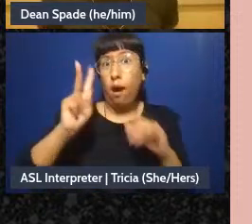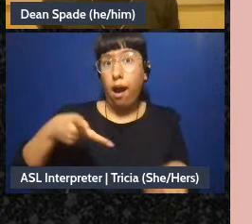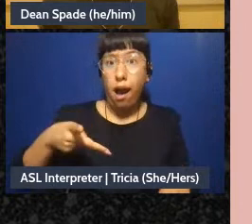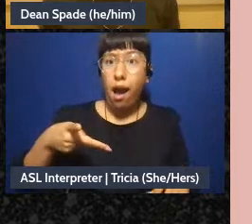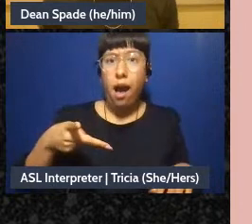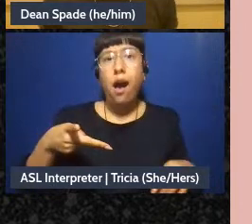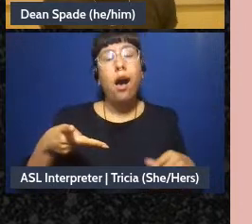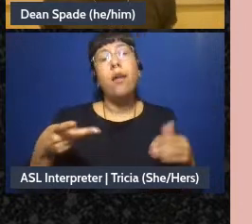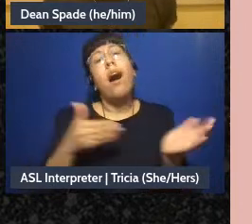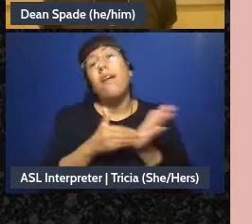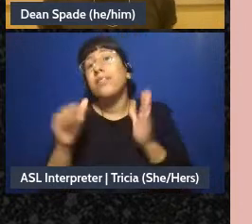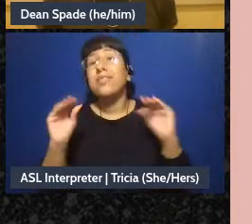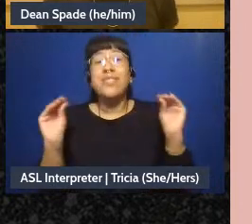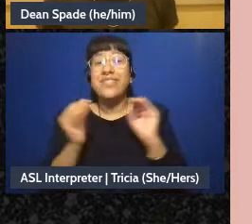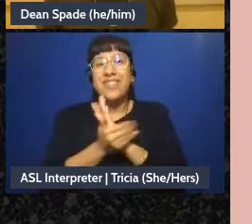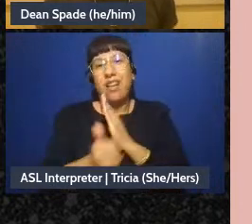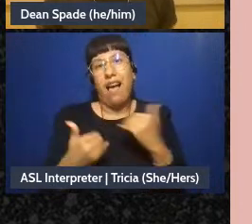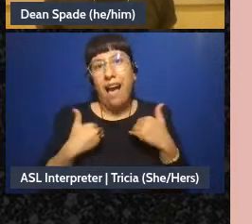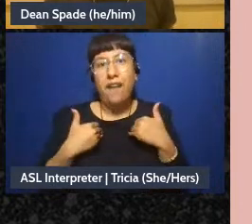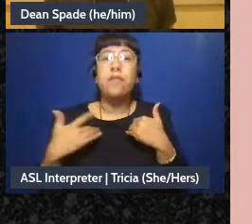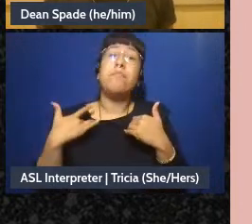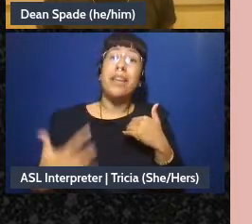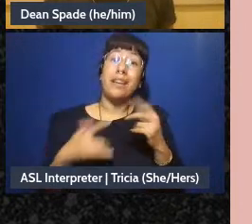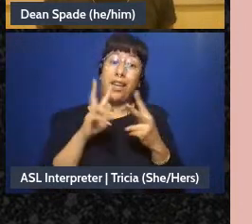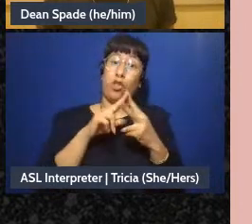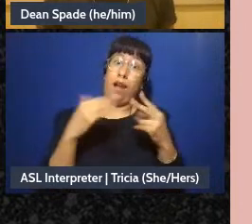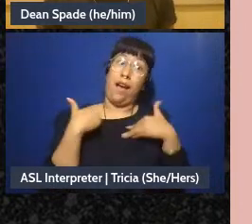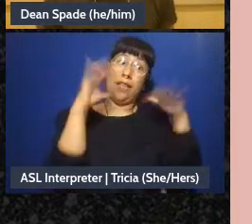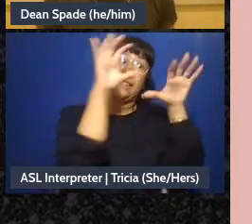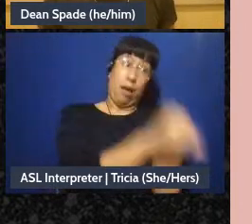that skill we're either trying to dominate, or we're trying to go along to get along,